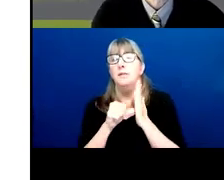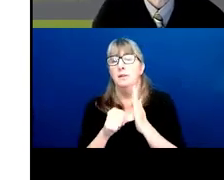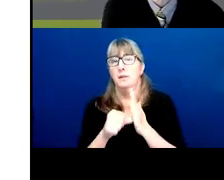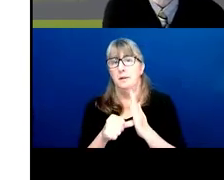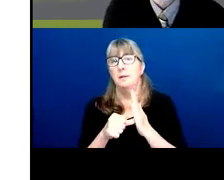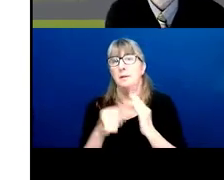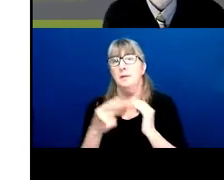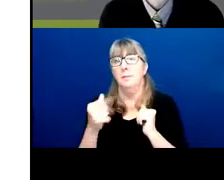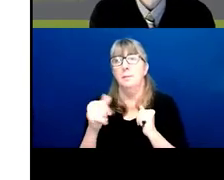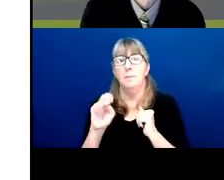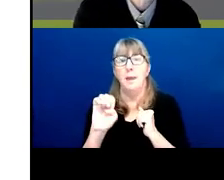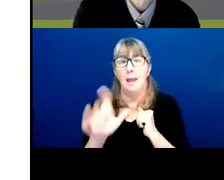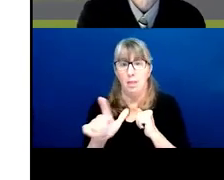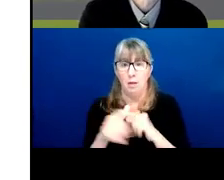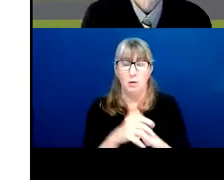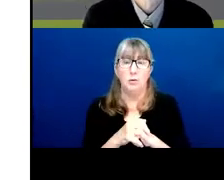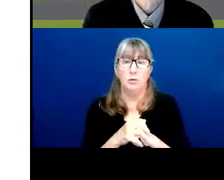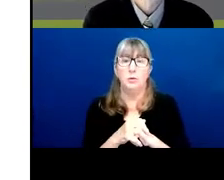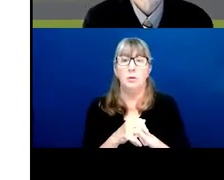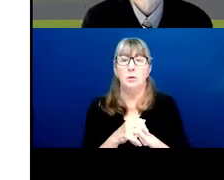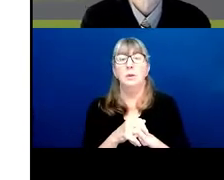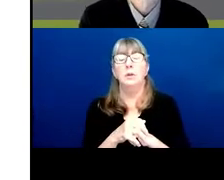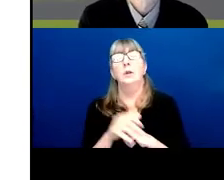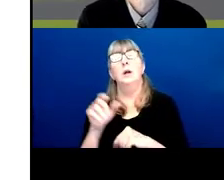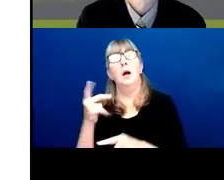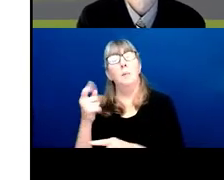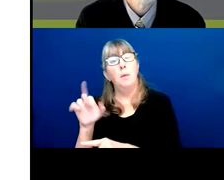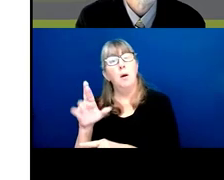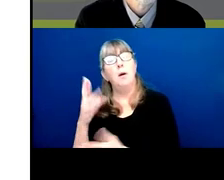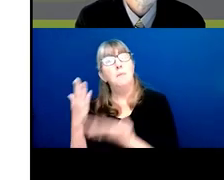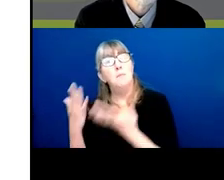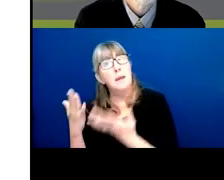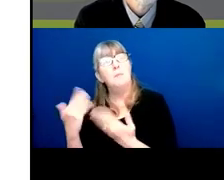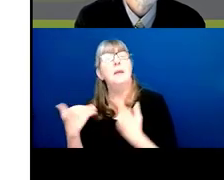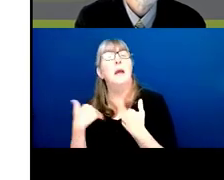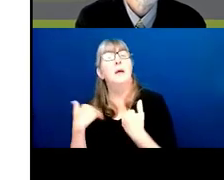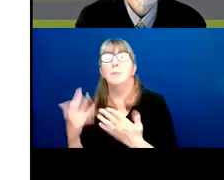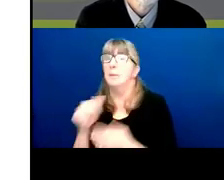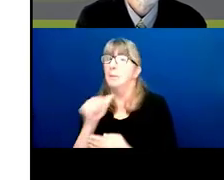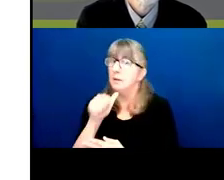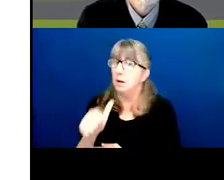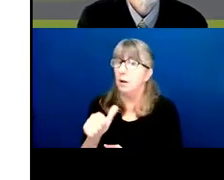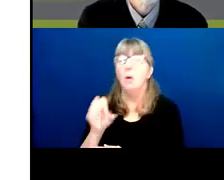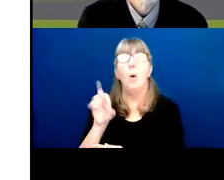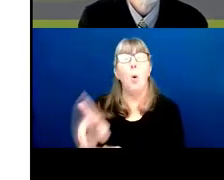A PAR might, or it might not, or a PAR could go to a particular study section,